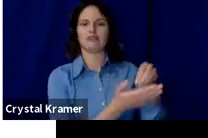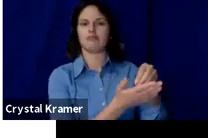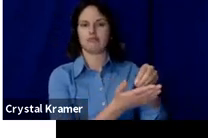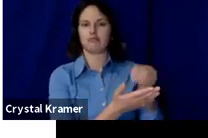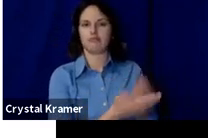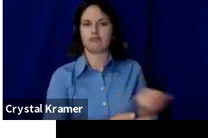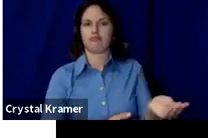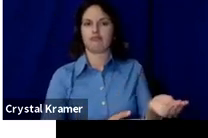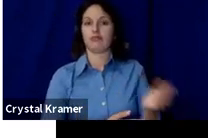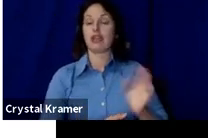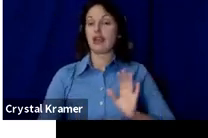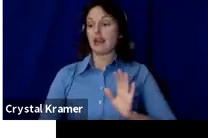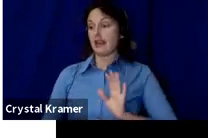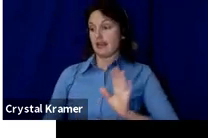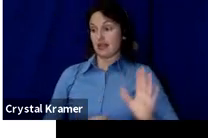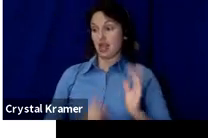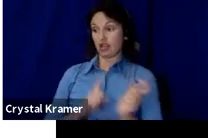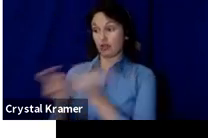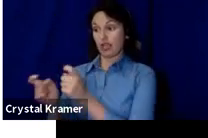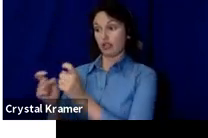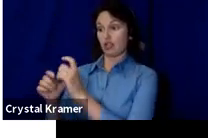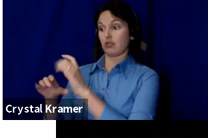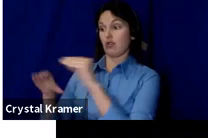your project's use.